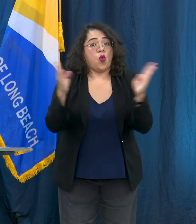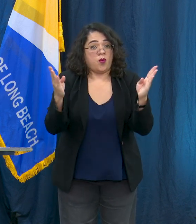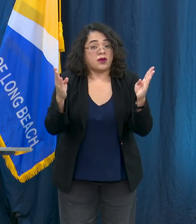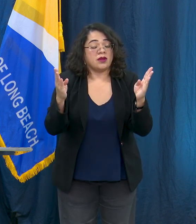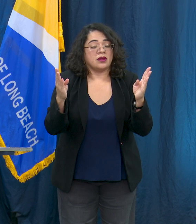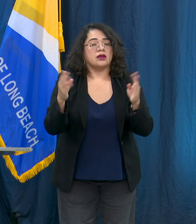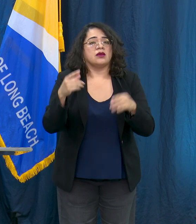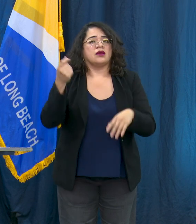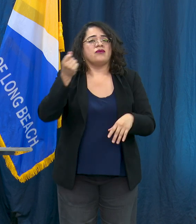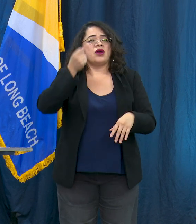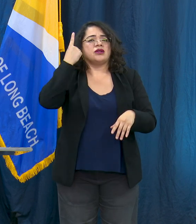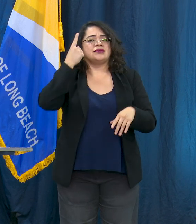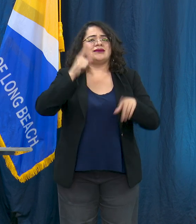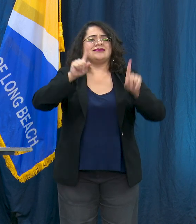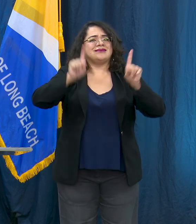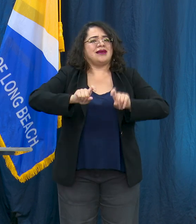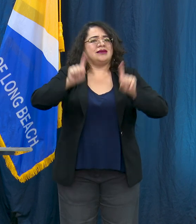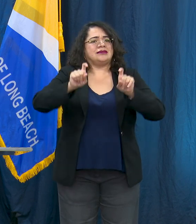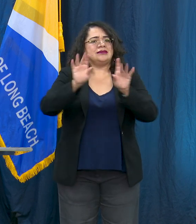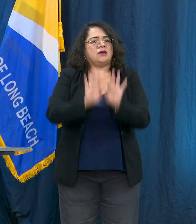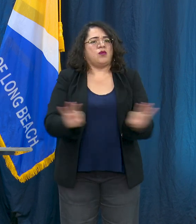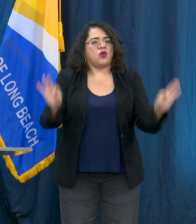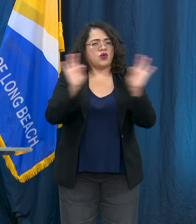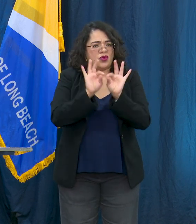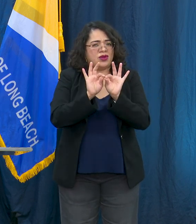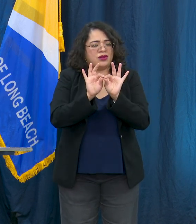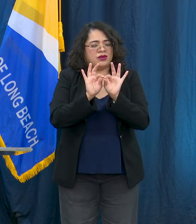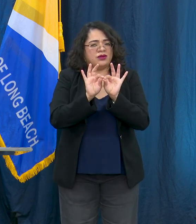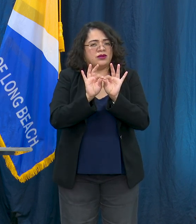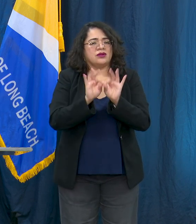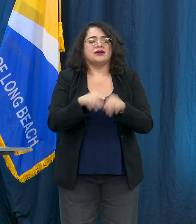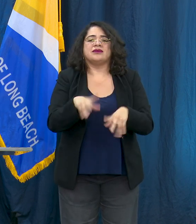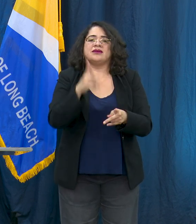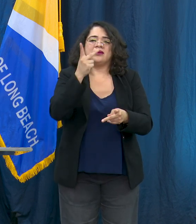testing is so important and so we want you to follow all the protocols but also